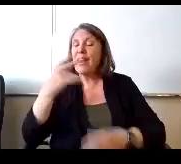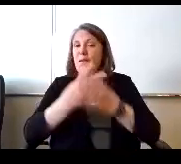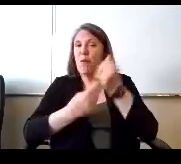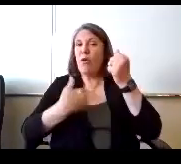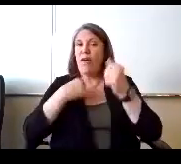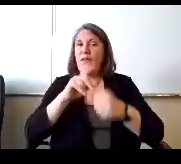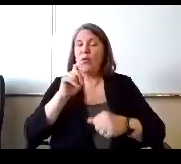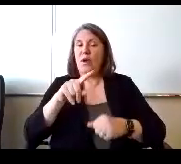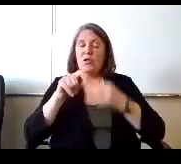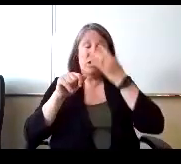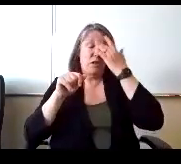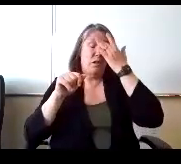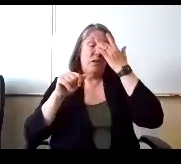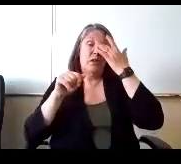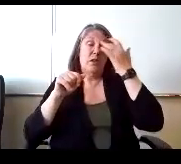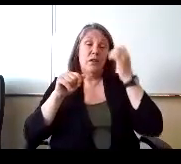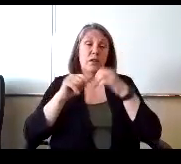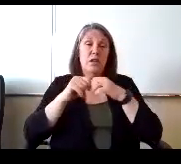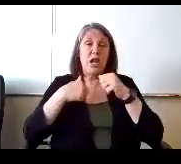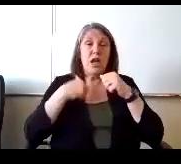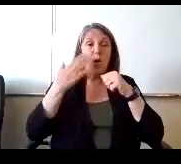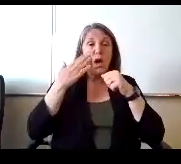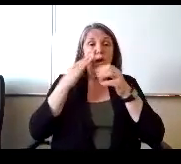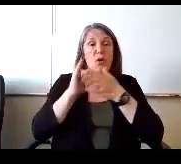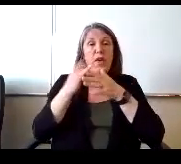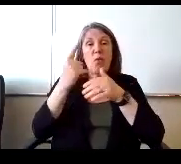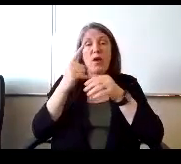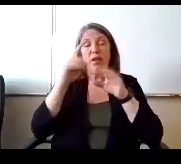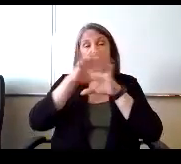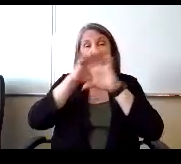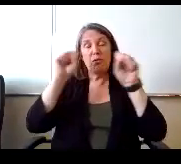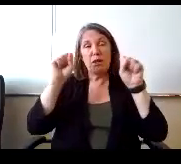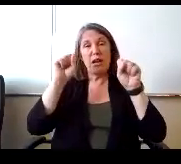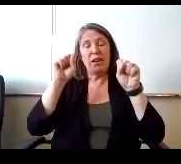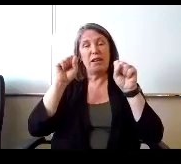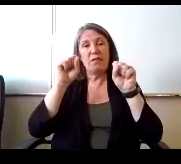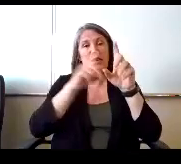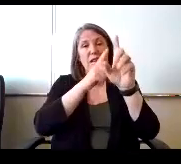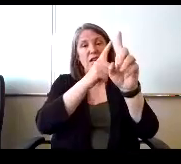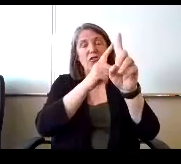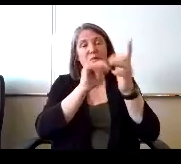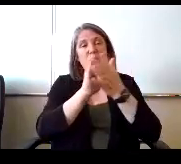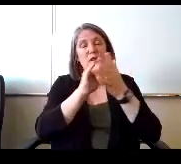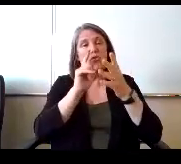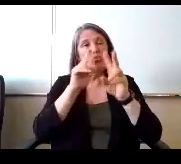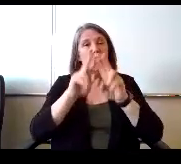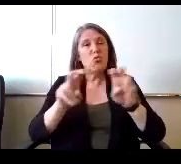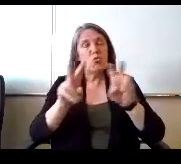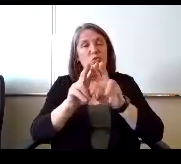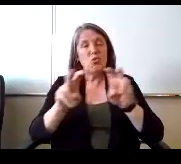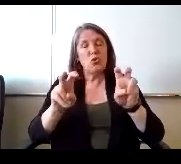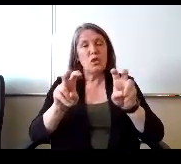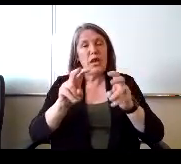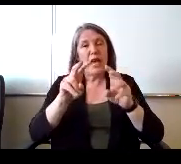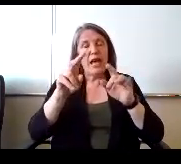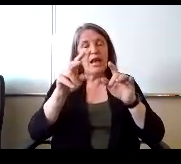We know that one of the superintendents initiatives was to look at. Learning gaps and other issues.